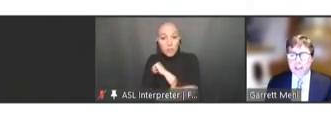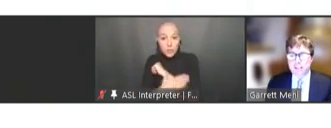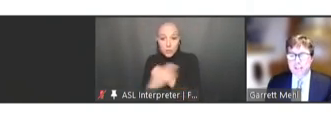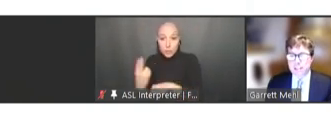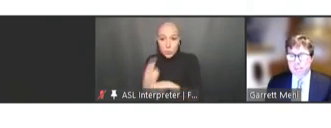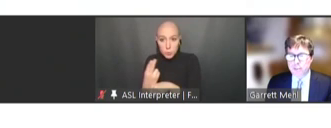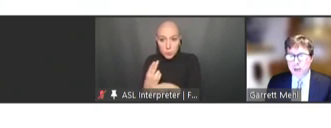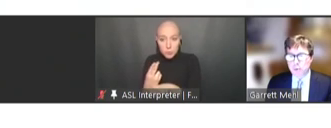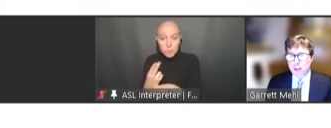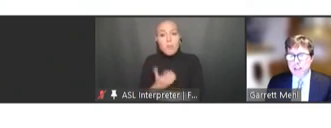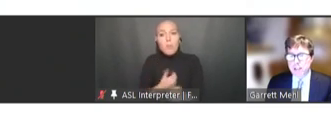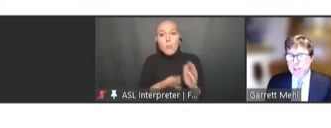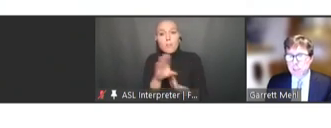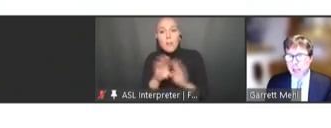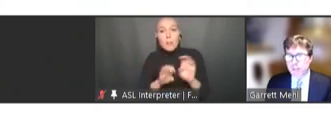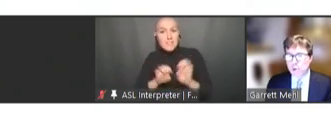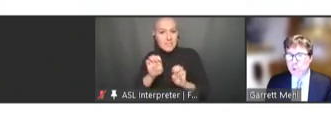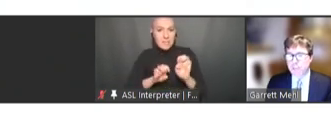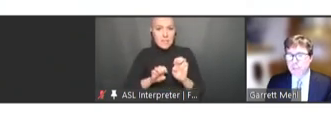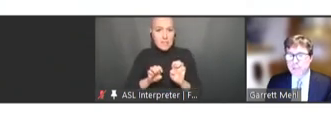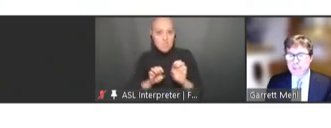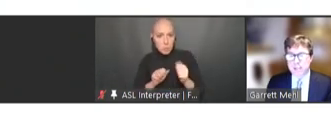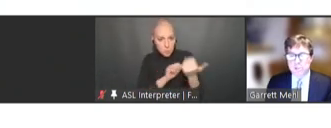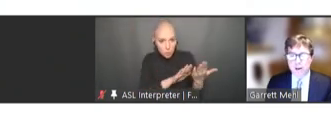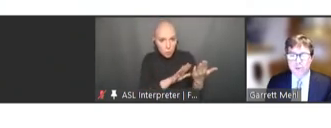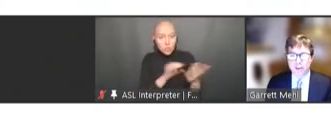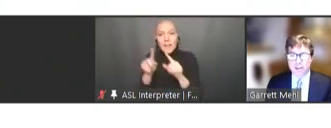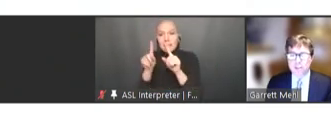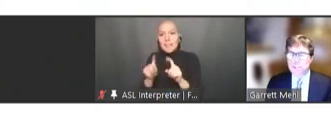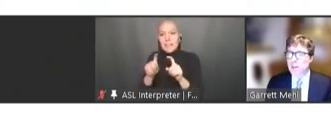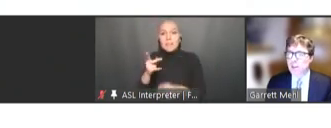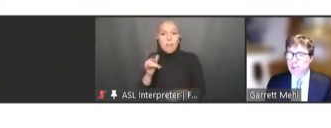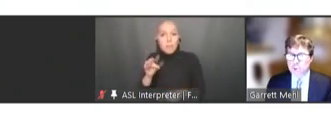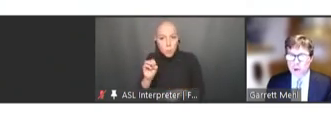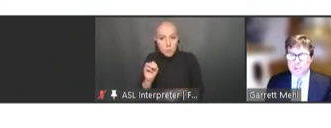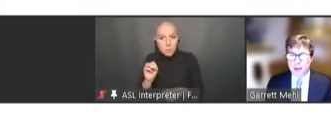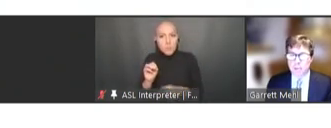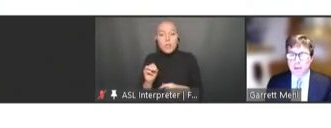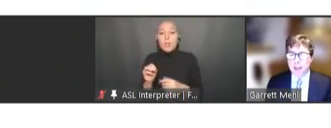assessment framework and testing platform to facilitate software vendors to prototype and